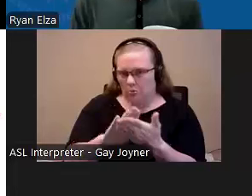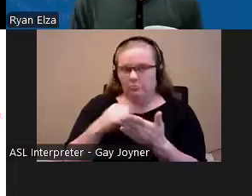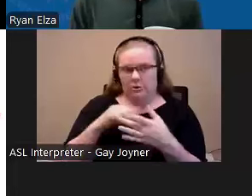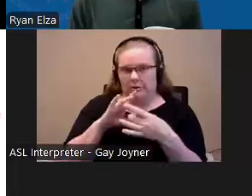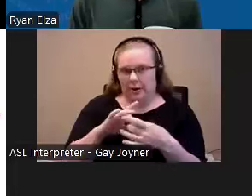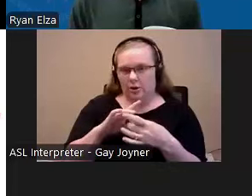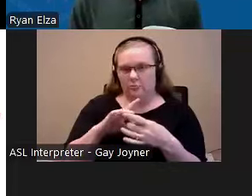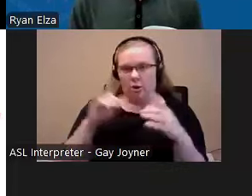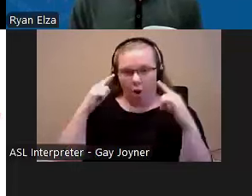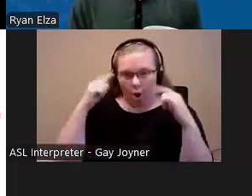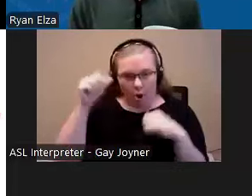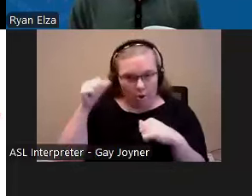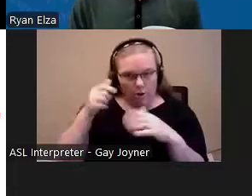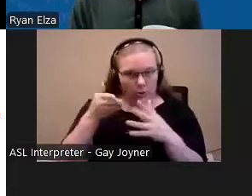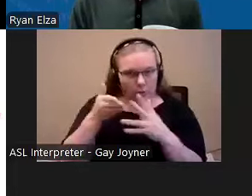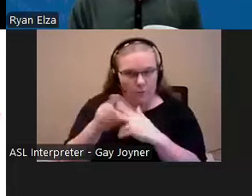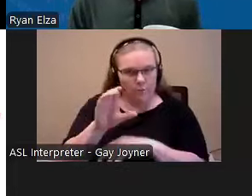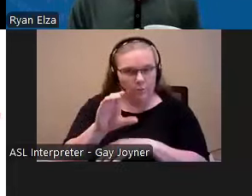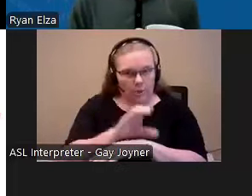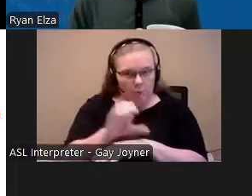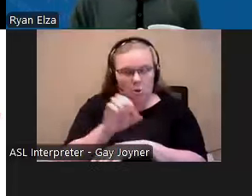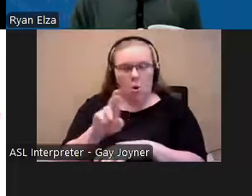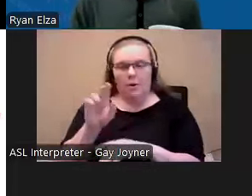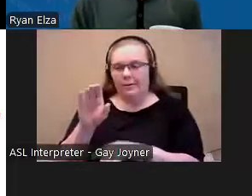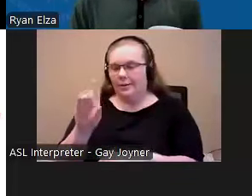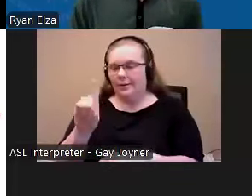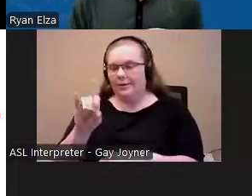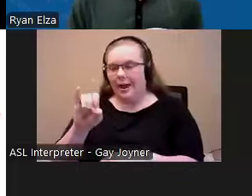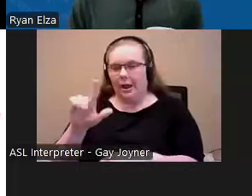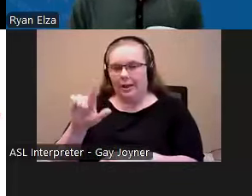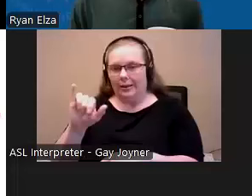the computer or using the dial in option that was provided in the registration email. We